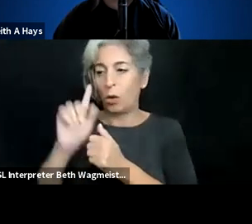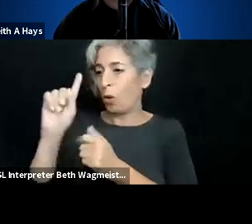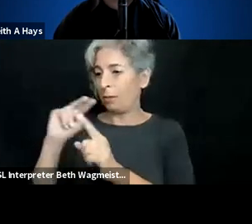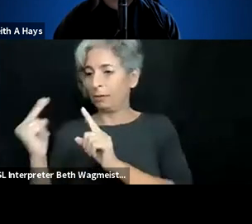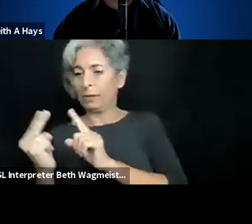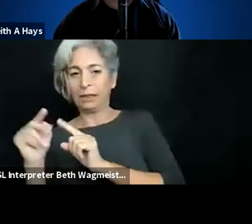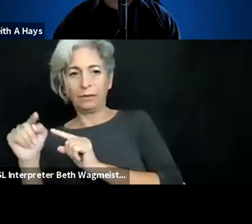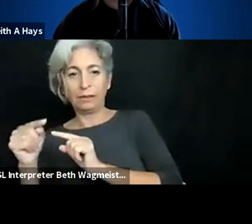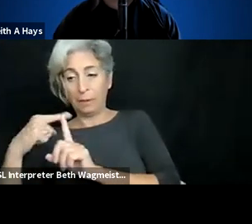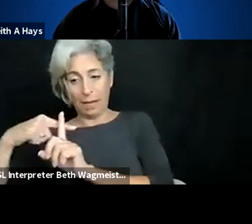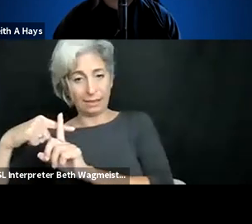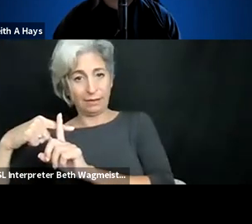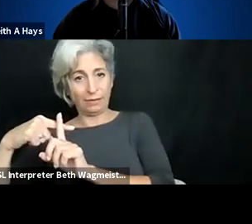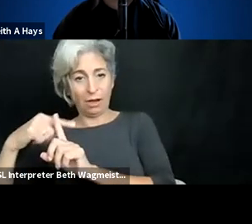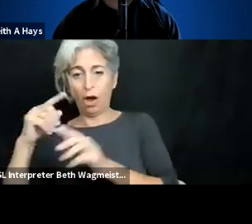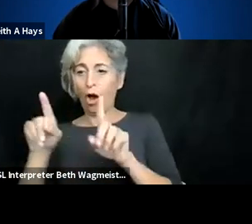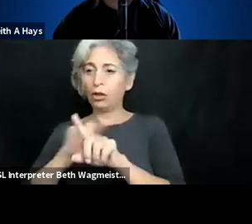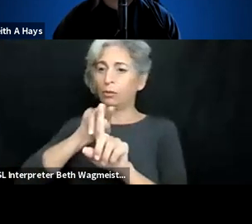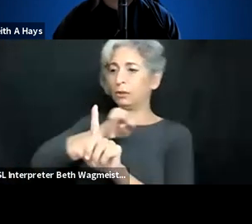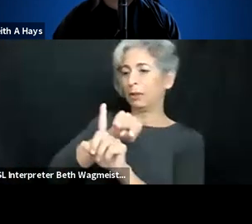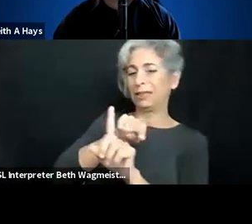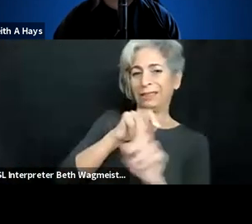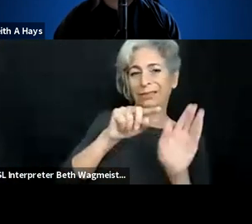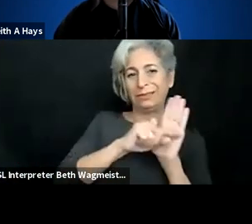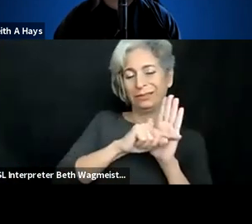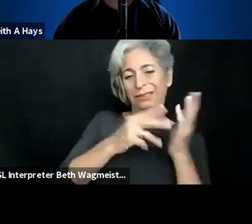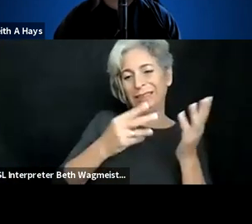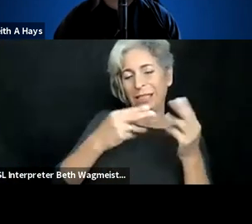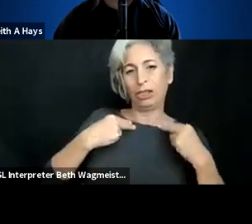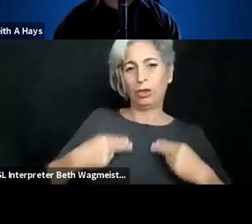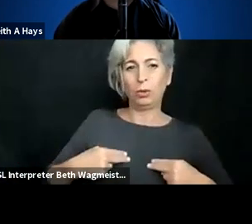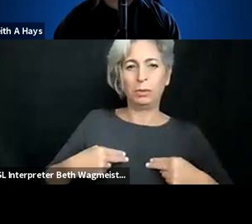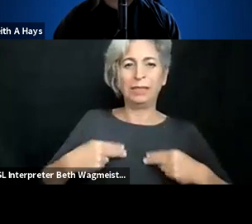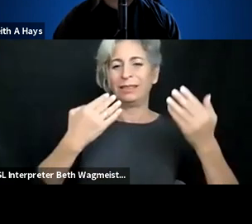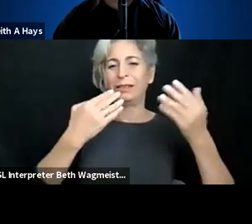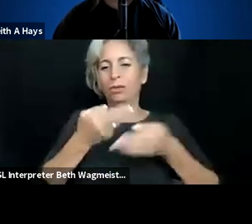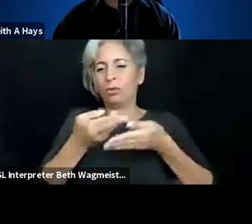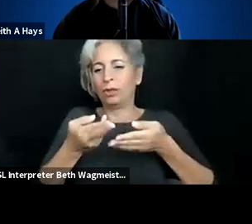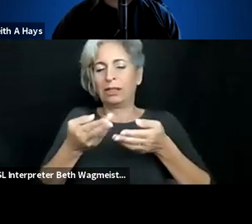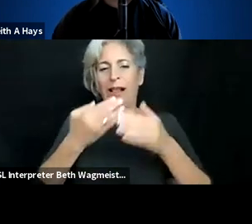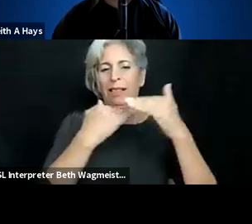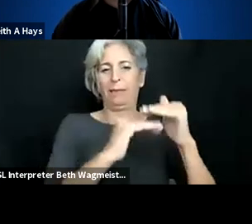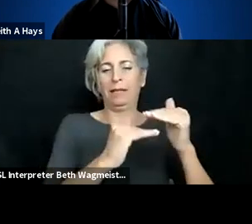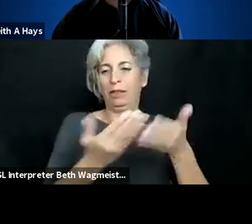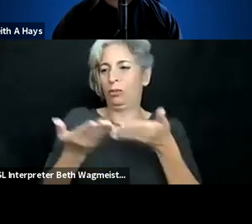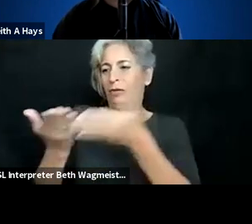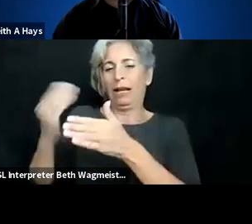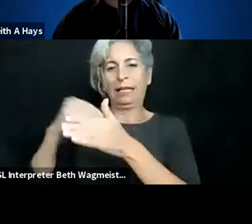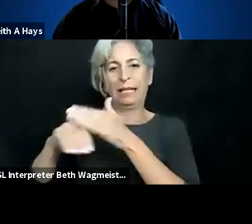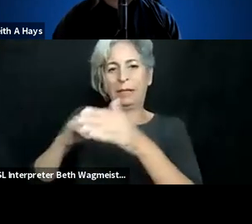constantly growing interest regarding all kinds of accessibility services. On the one hand, it's of course very positive, but on the